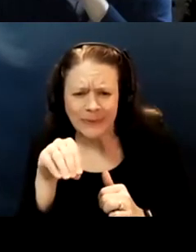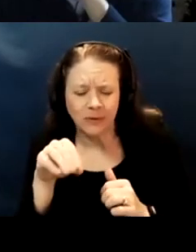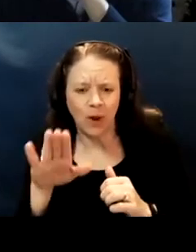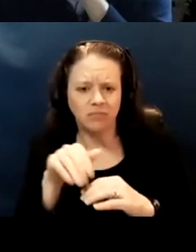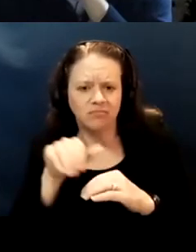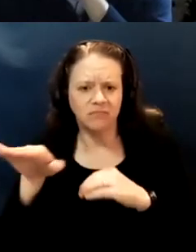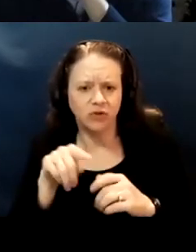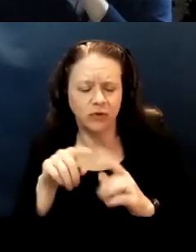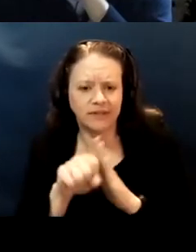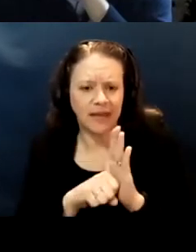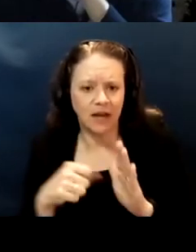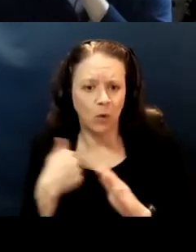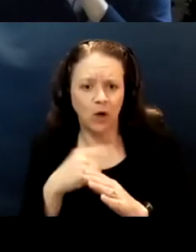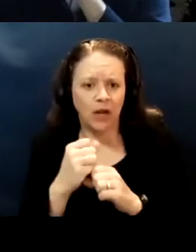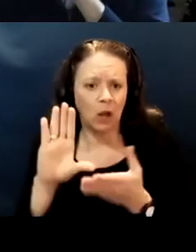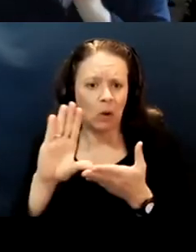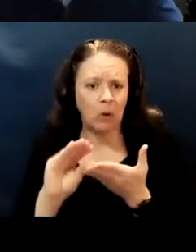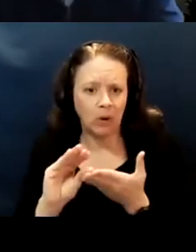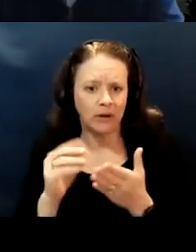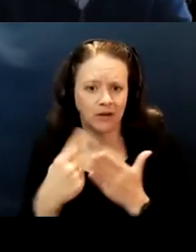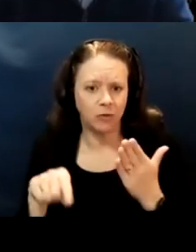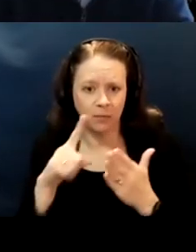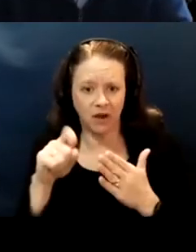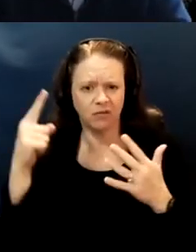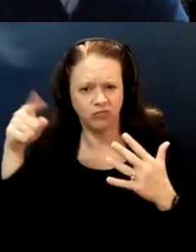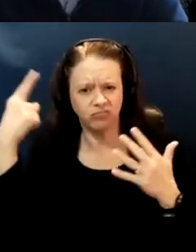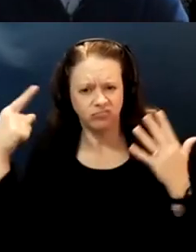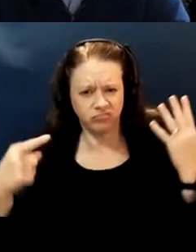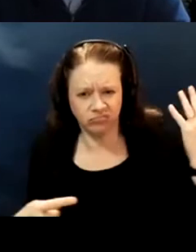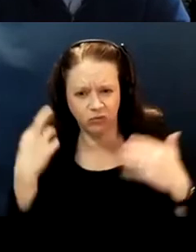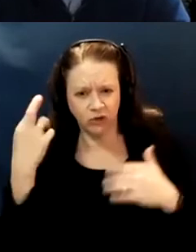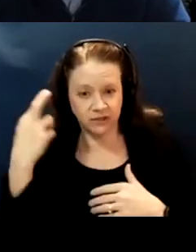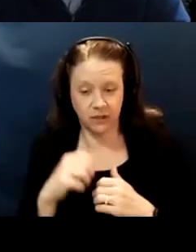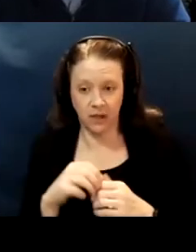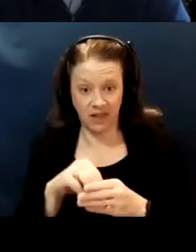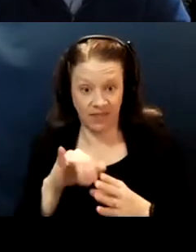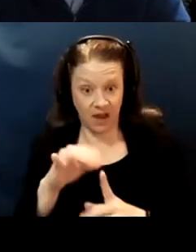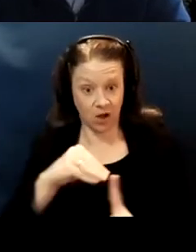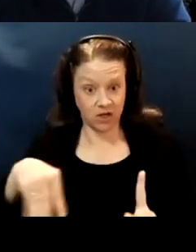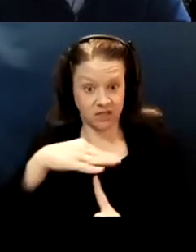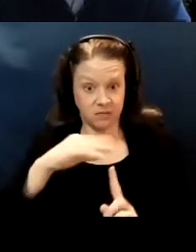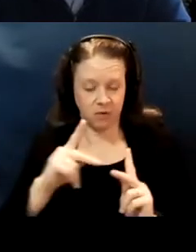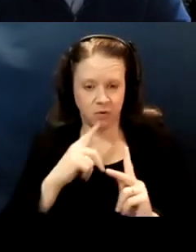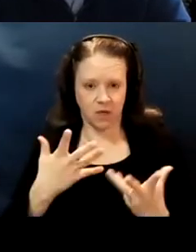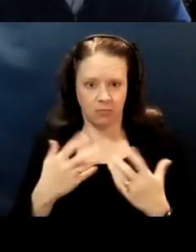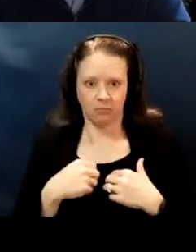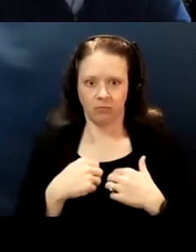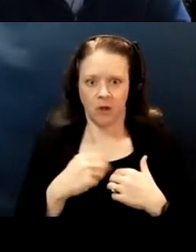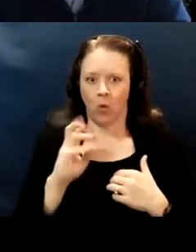because of X, Y, and Z reason. And in that context, it's so easy for people to just say, "Well, I'm okay with my group.